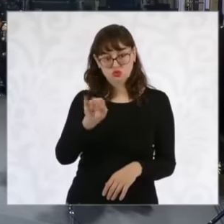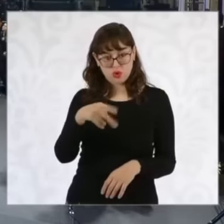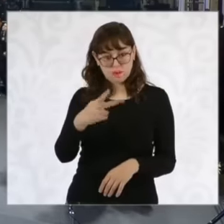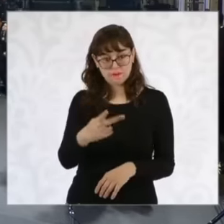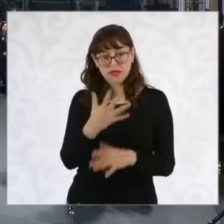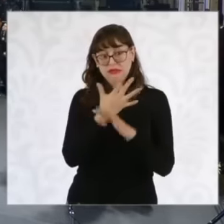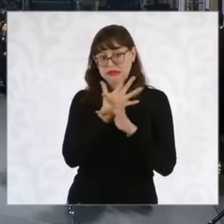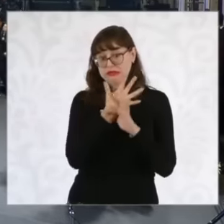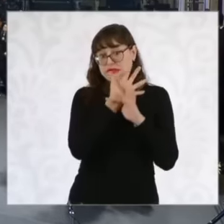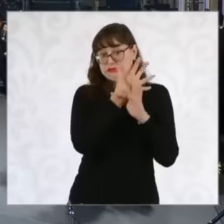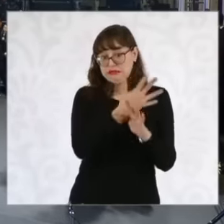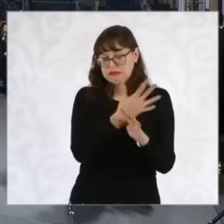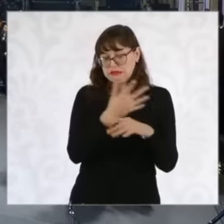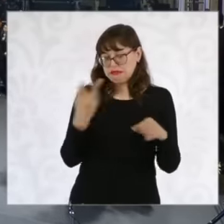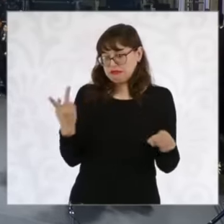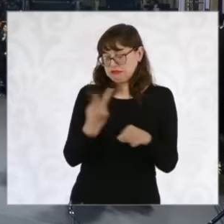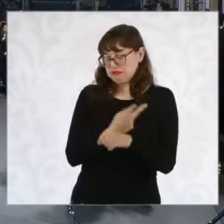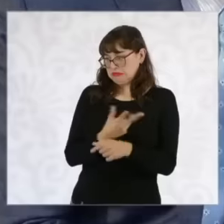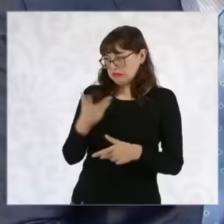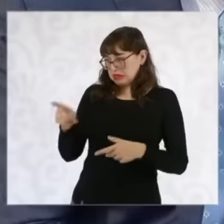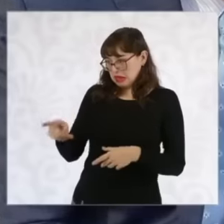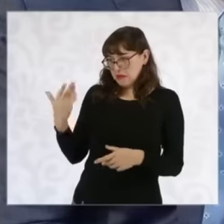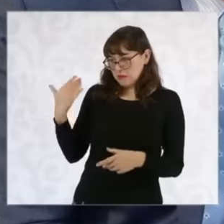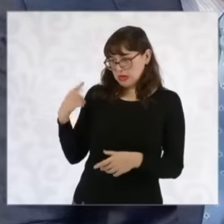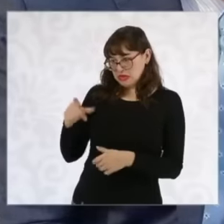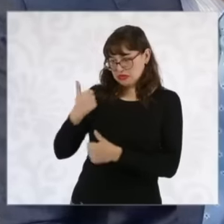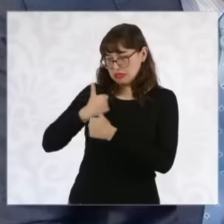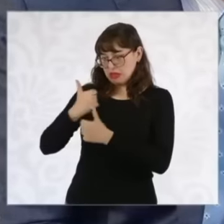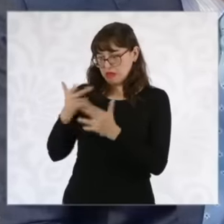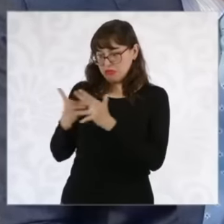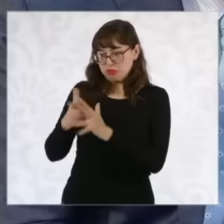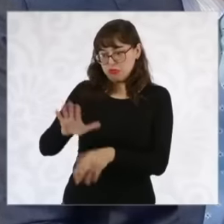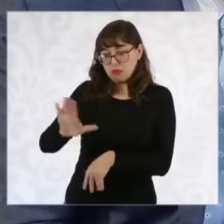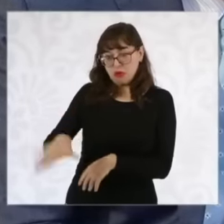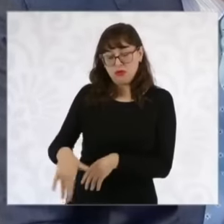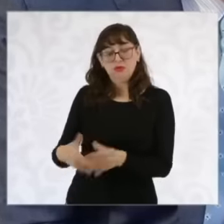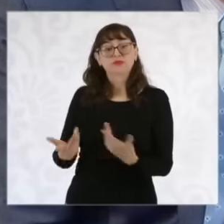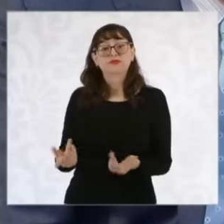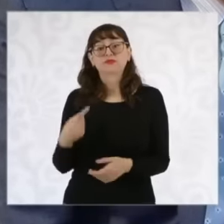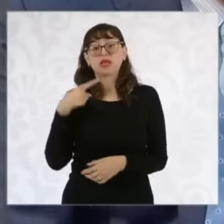and he says that if elected, Well, he will confront the cartels and but he did not inform how he will work